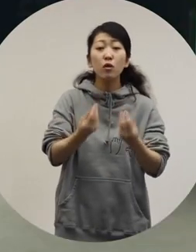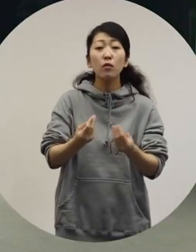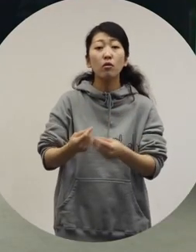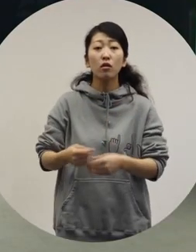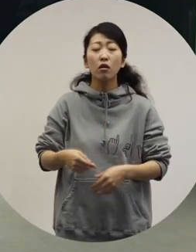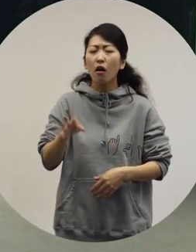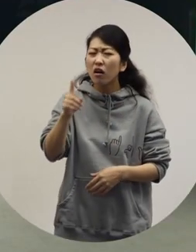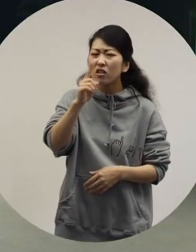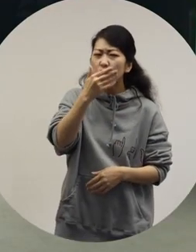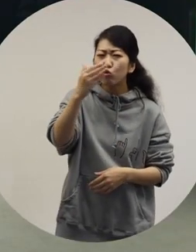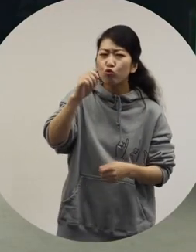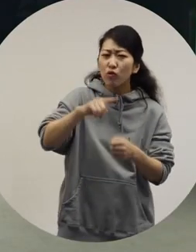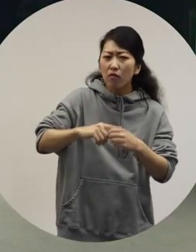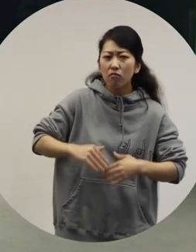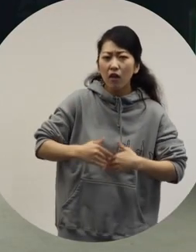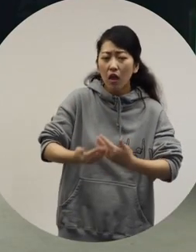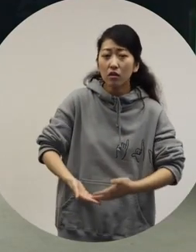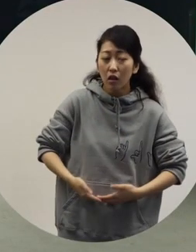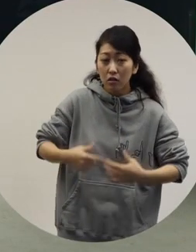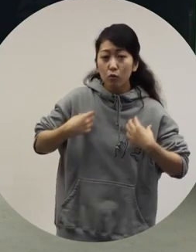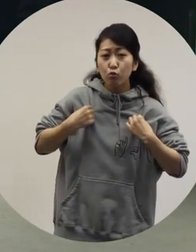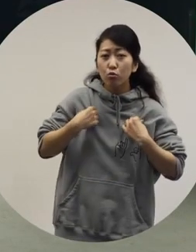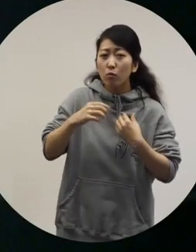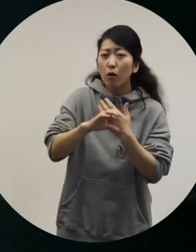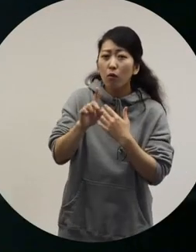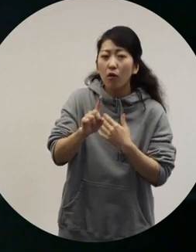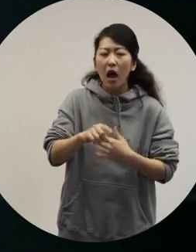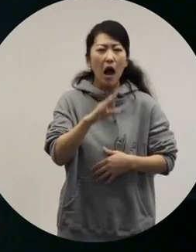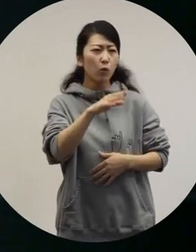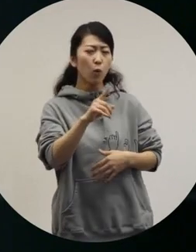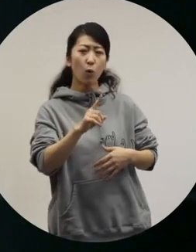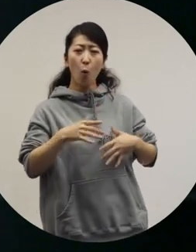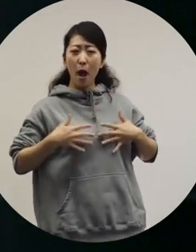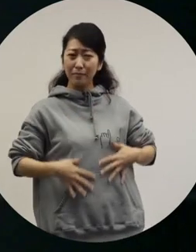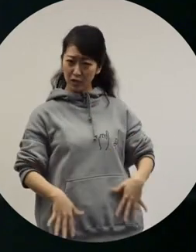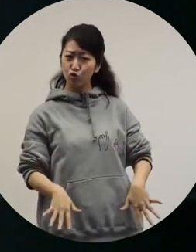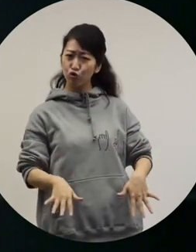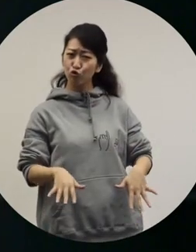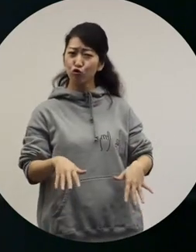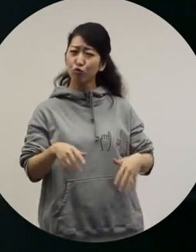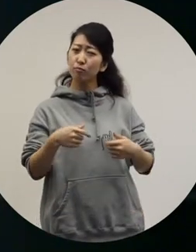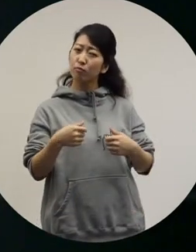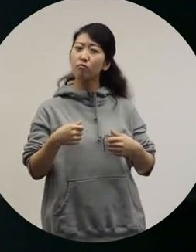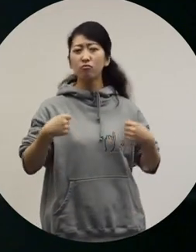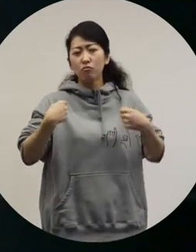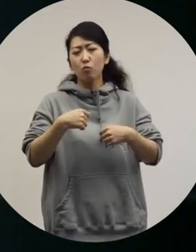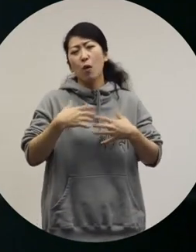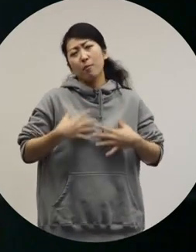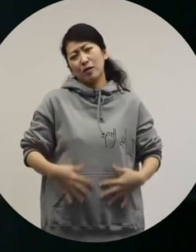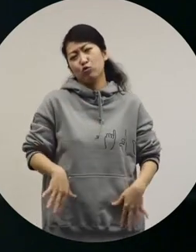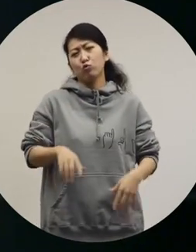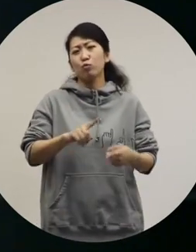[Ochiai] What is '90s maternity fashion like? Well, there are things like one-piece dresses,